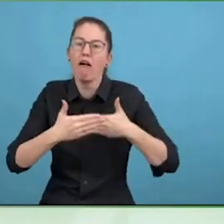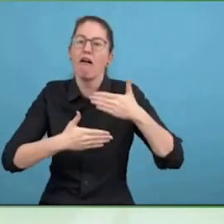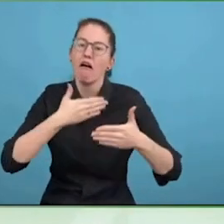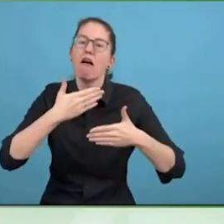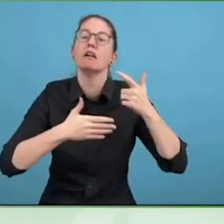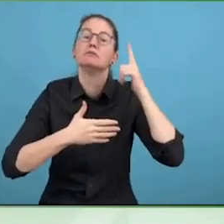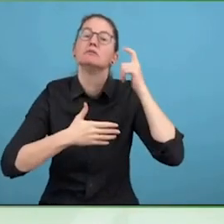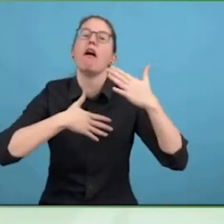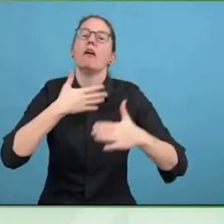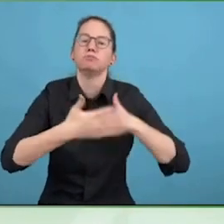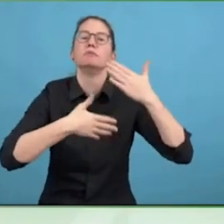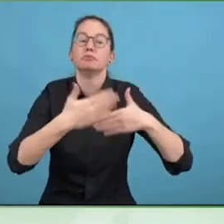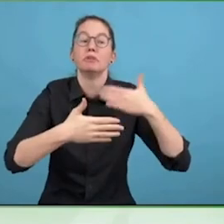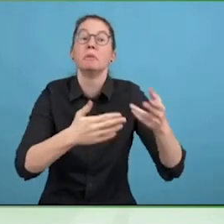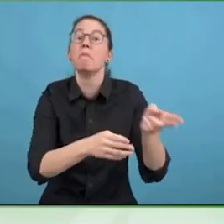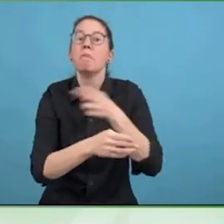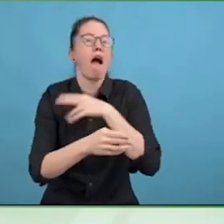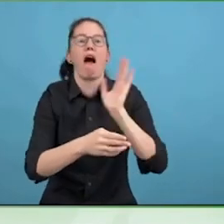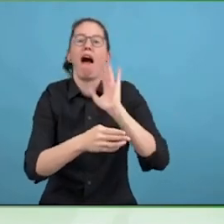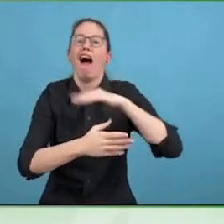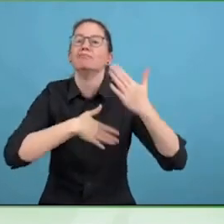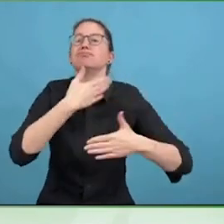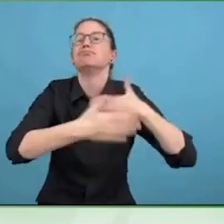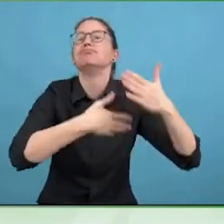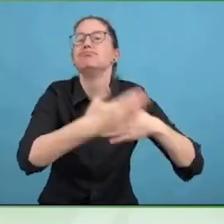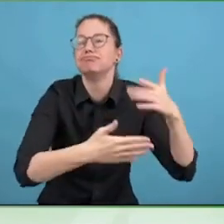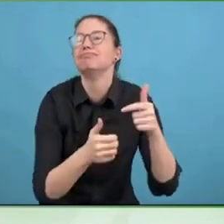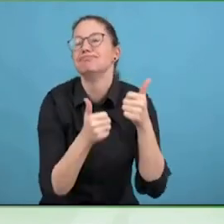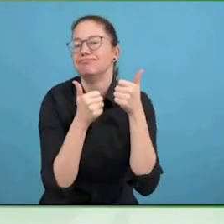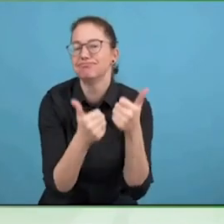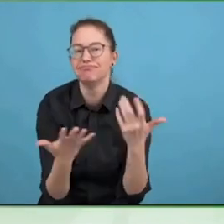We have to work together, that is really important, because if we